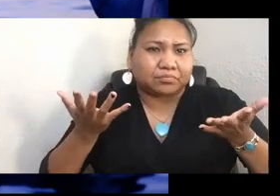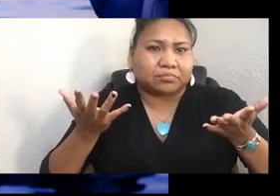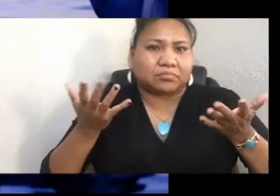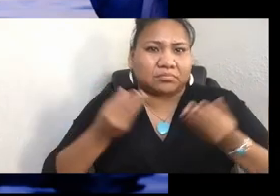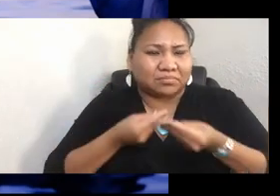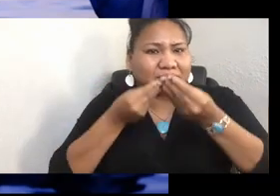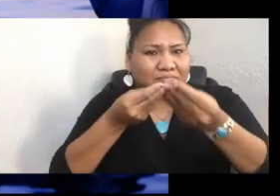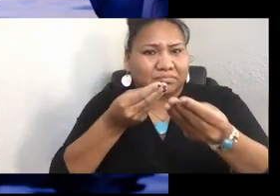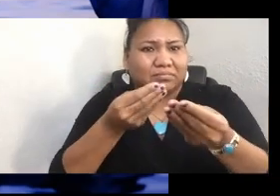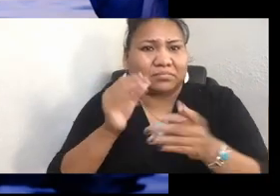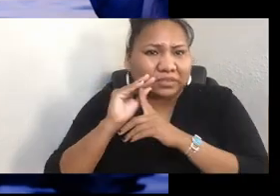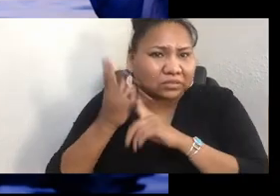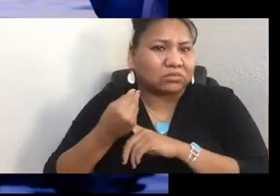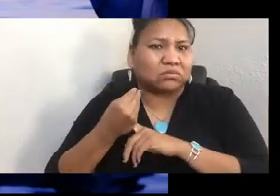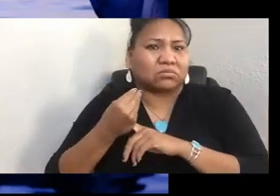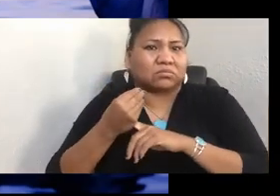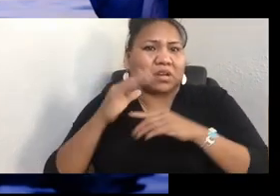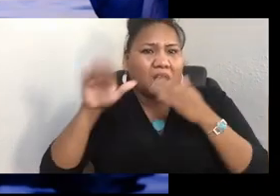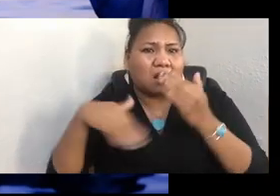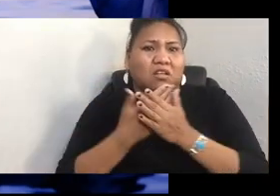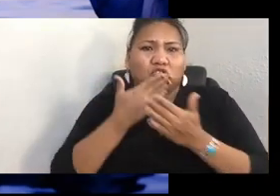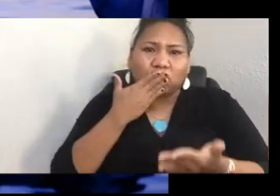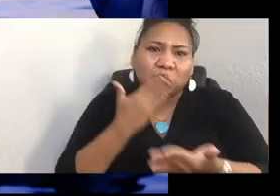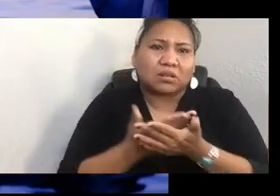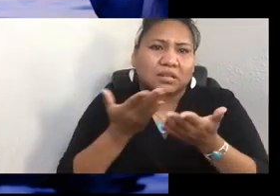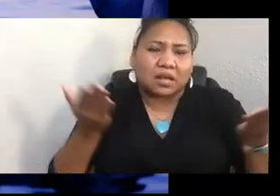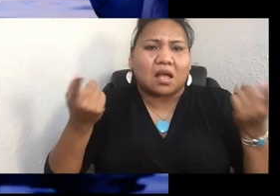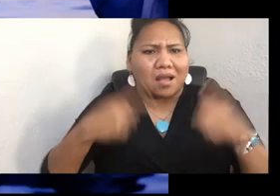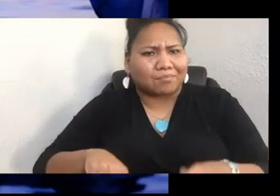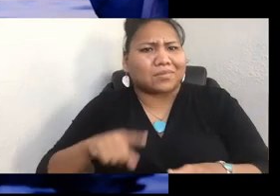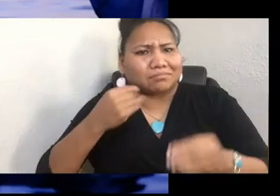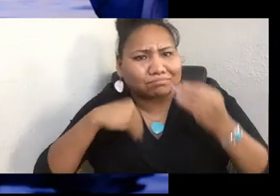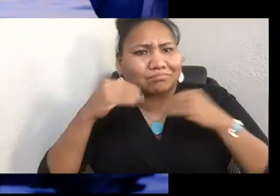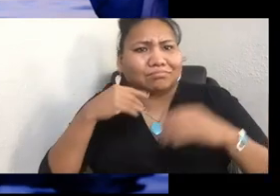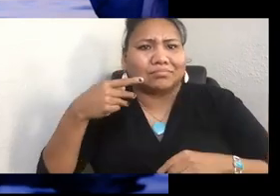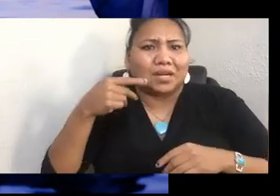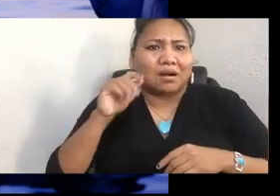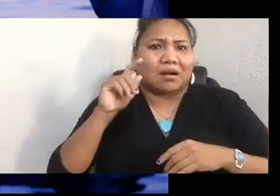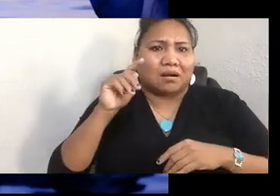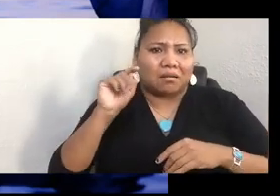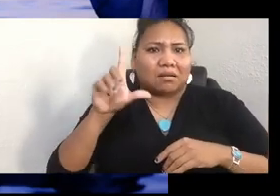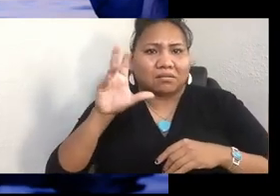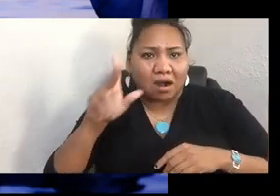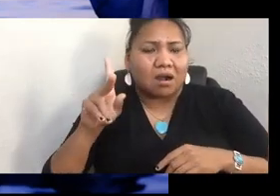All the good things happened at the potlatch, right? The namings, the weddings, the redistribution of wealth.